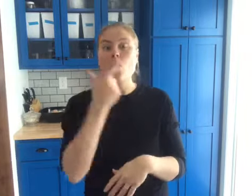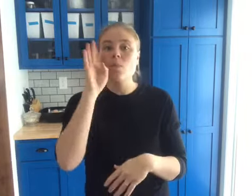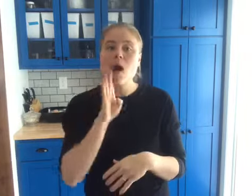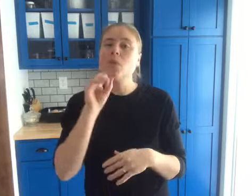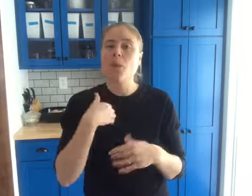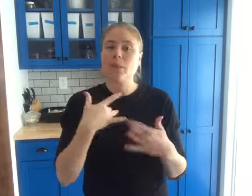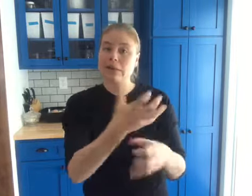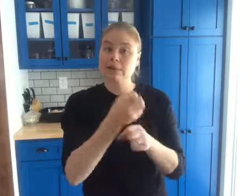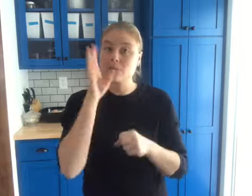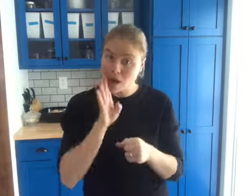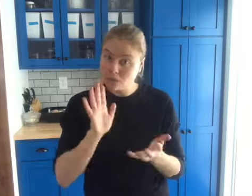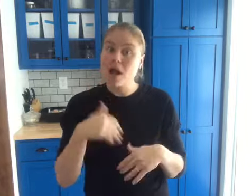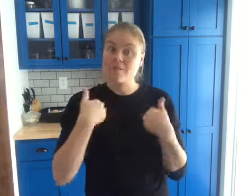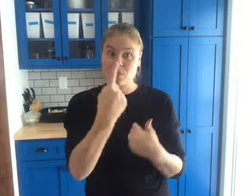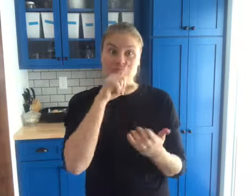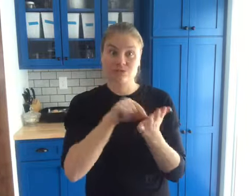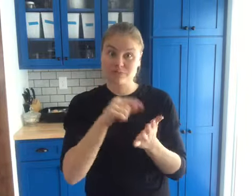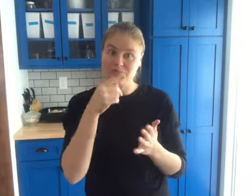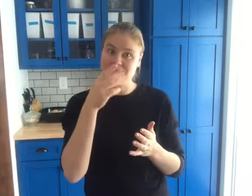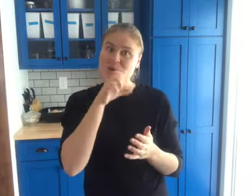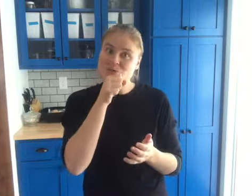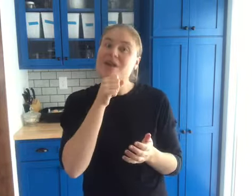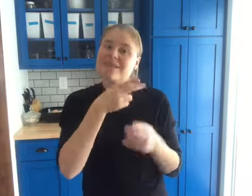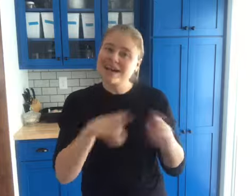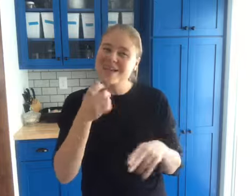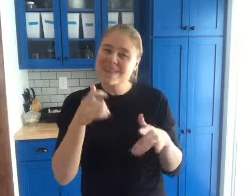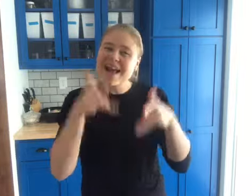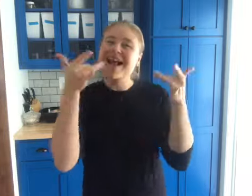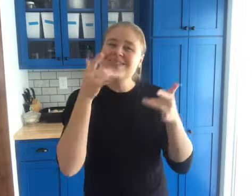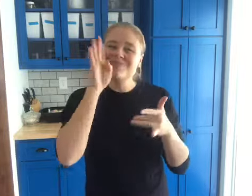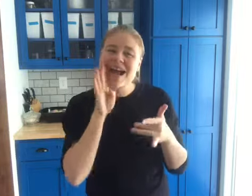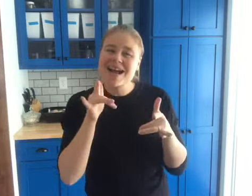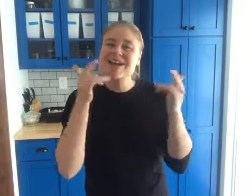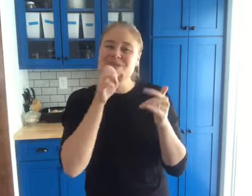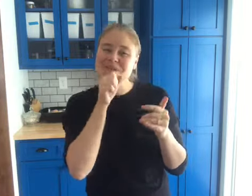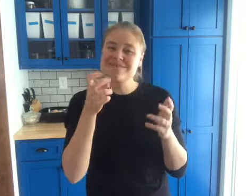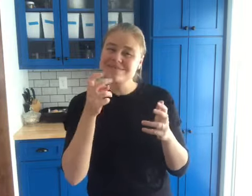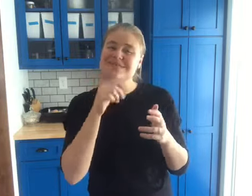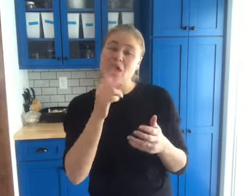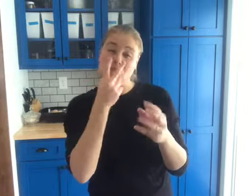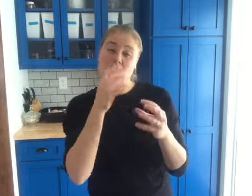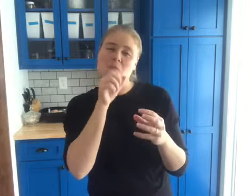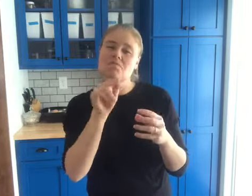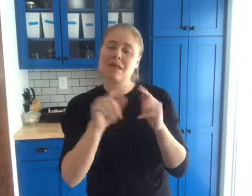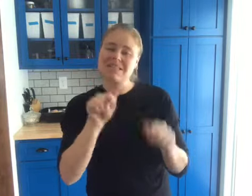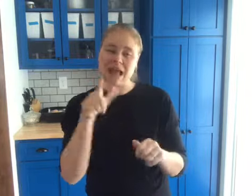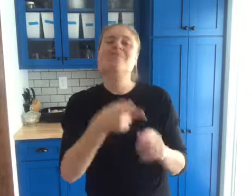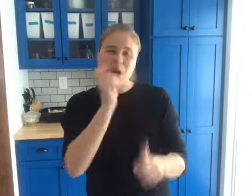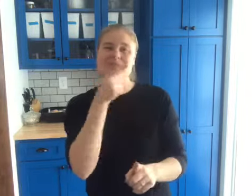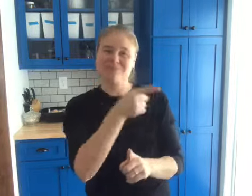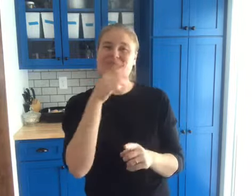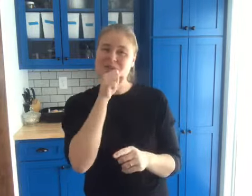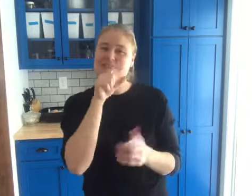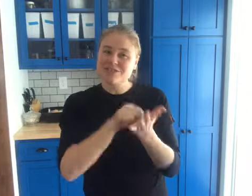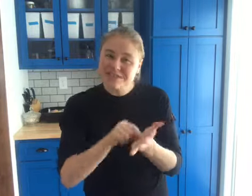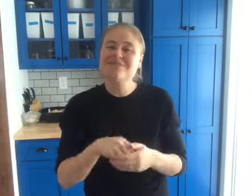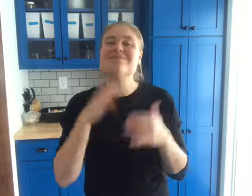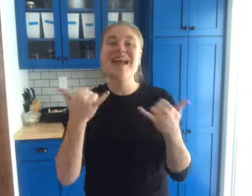For example, all my hens are brown, I got all brown eggs. I also have an orange hen and she lays light brown egg.